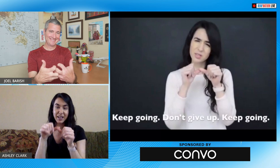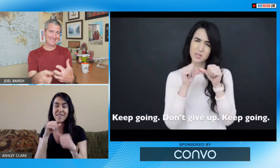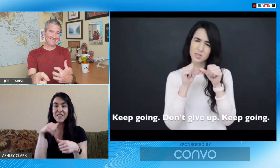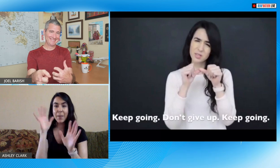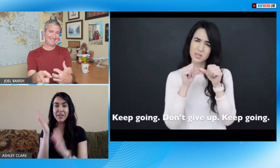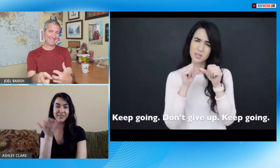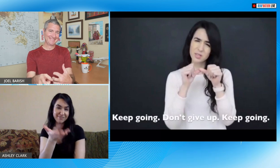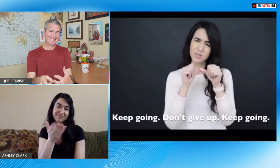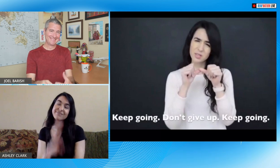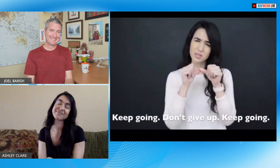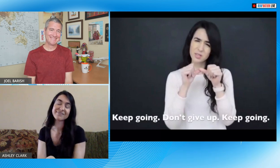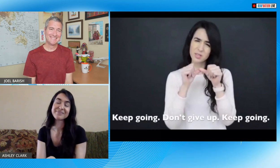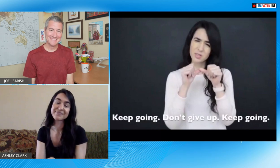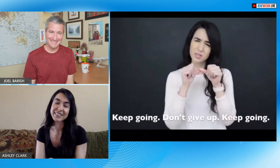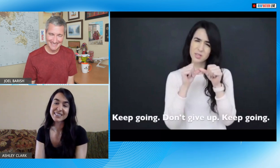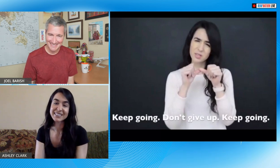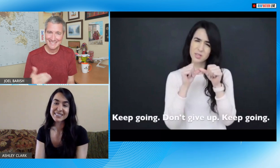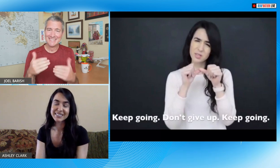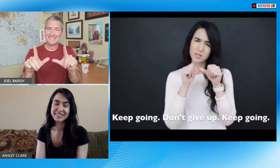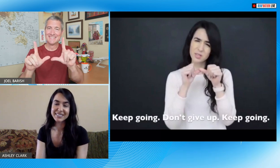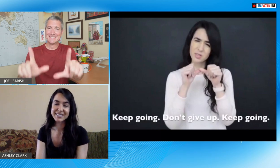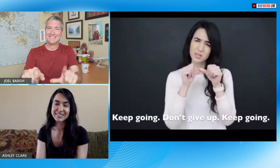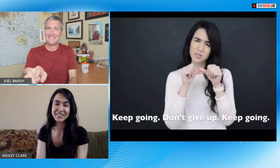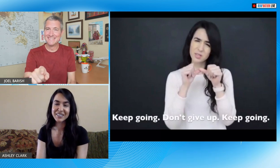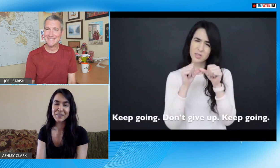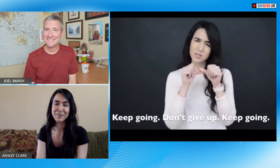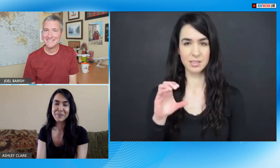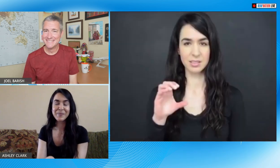think that my secret is just to keep going day by day and not to give up and